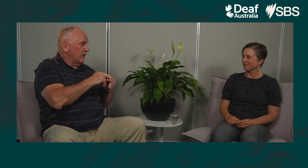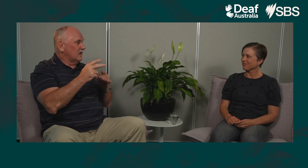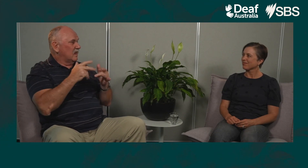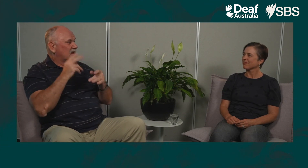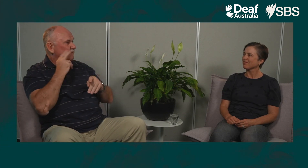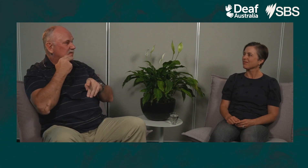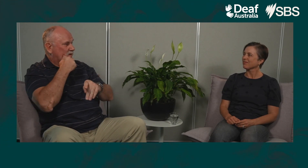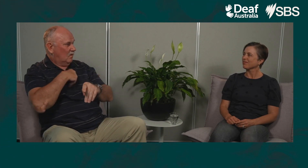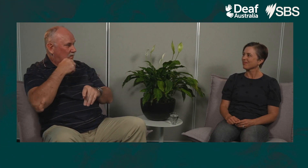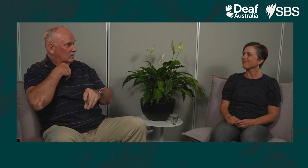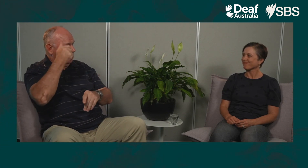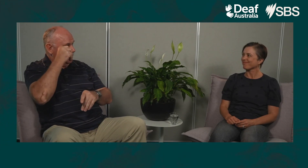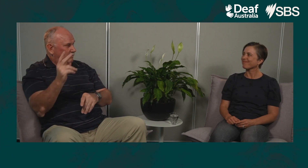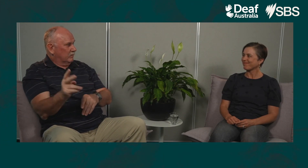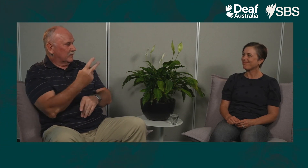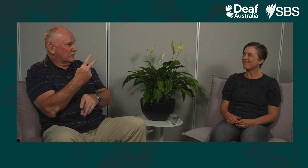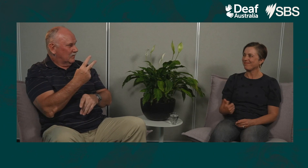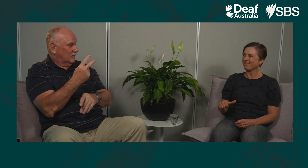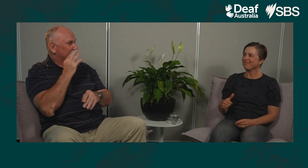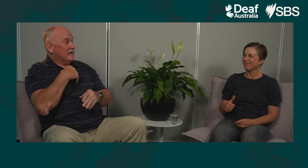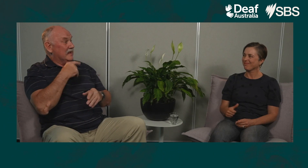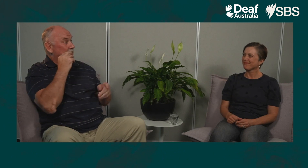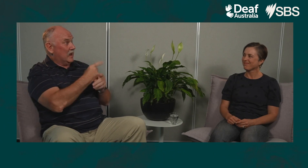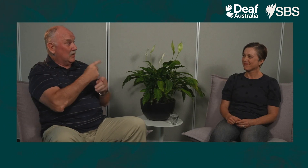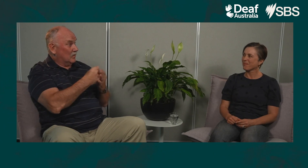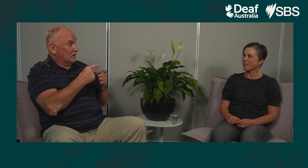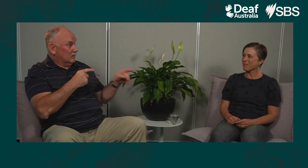So I know both those guys as number 16, but if I was having a conversation with you,